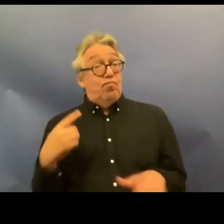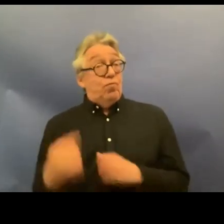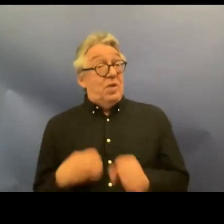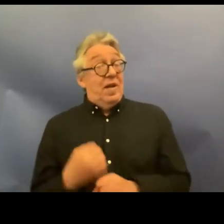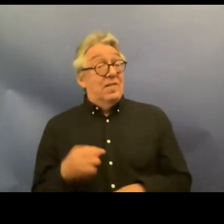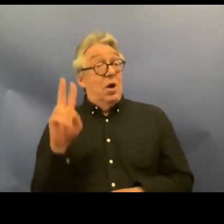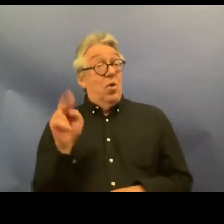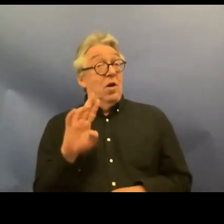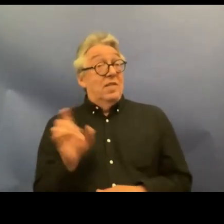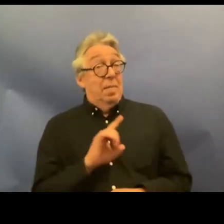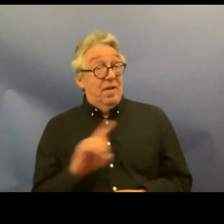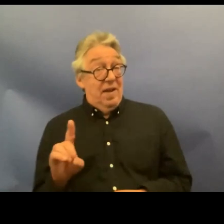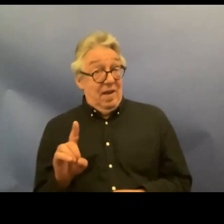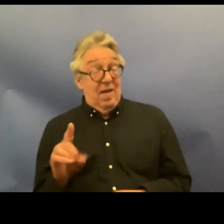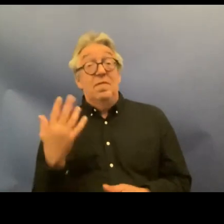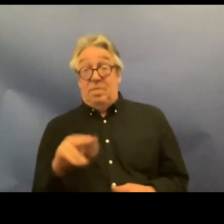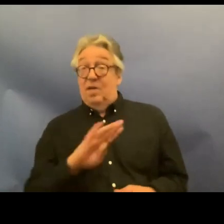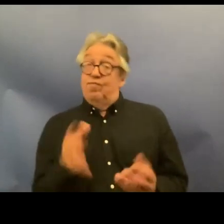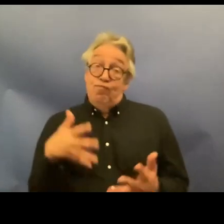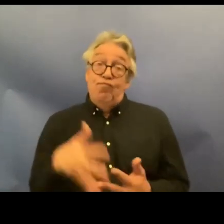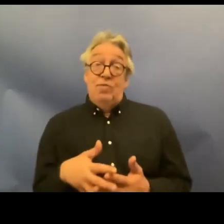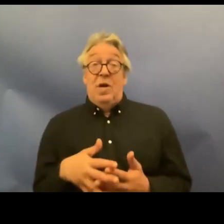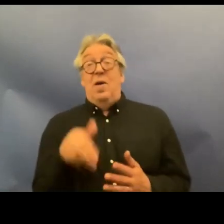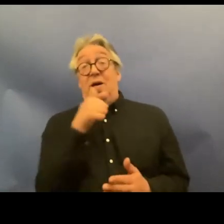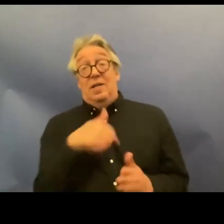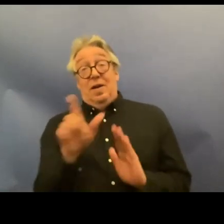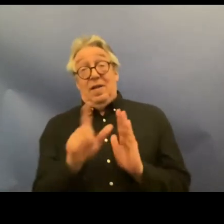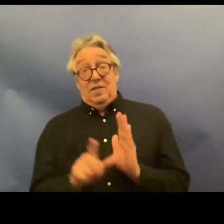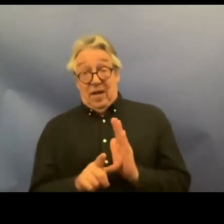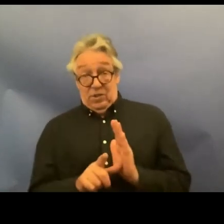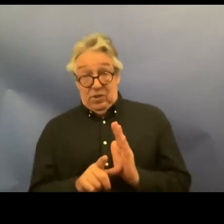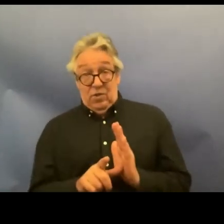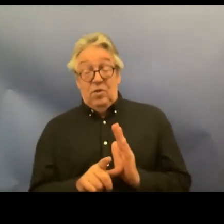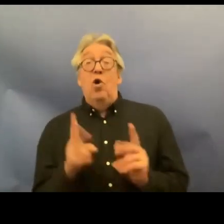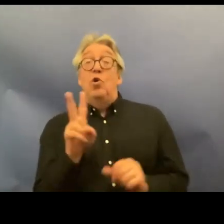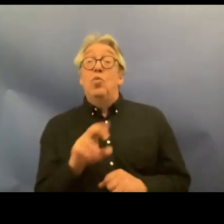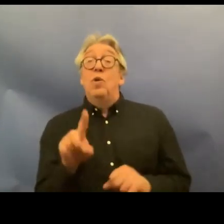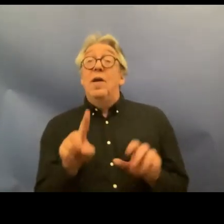implemented into National legislation uh in 2018 the act on